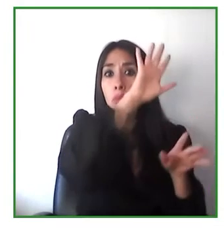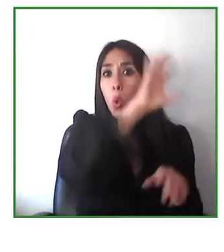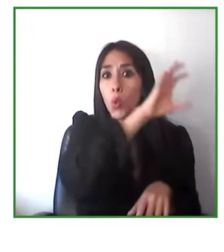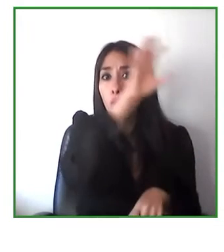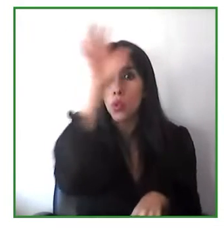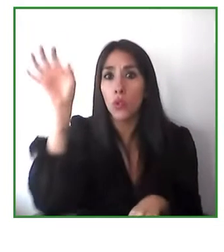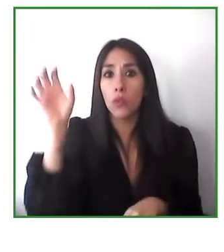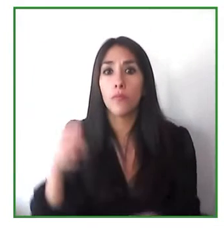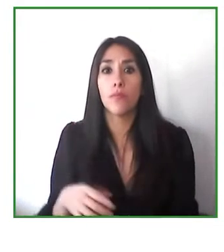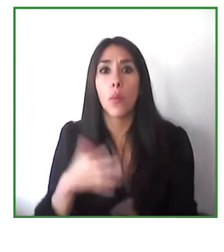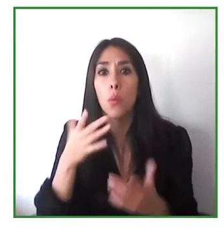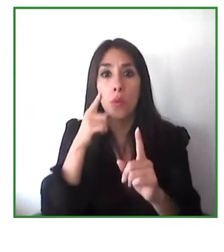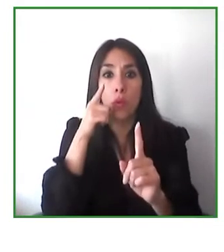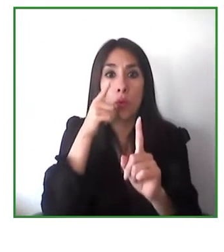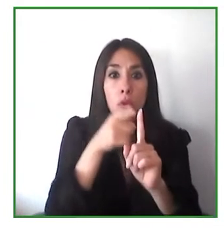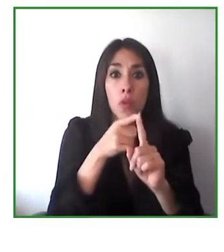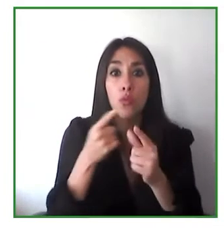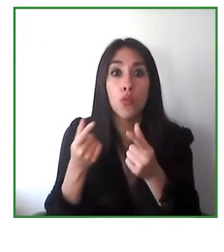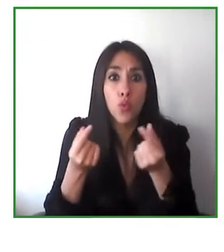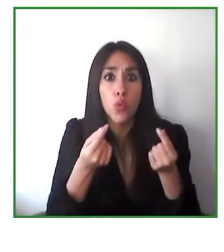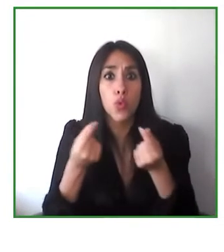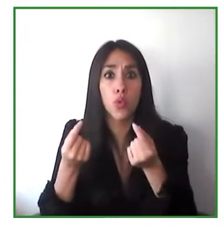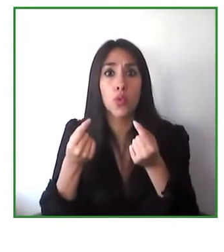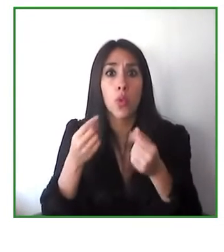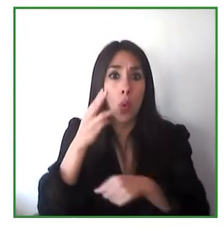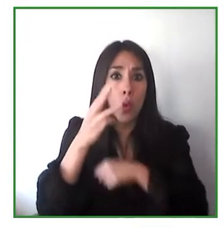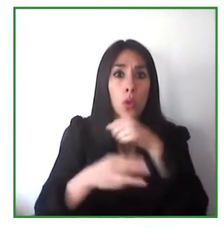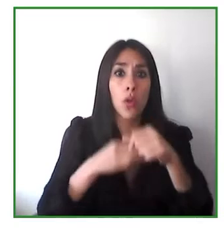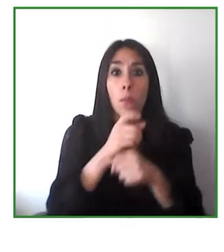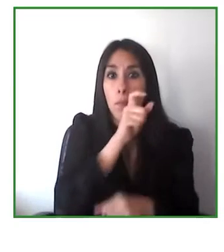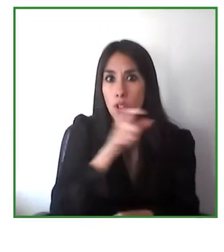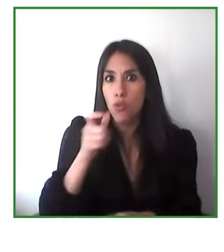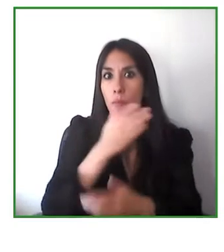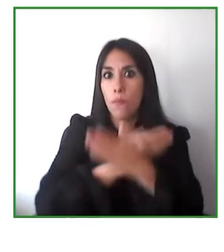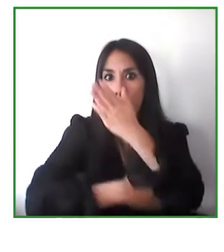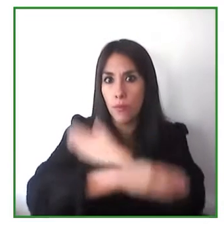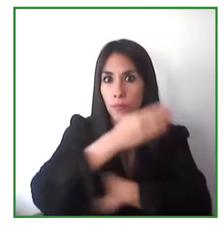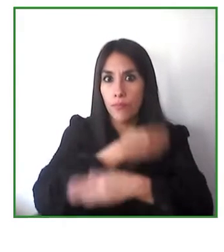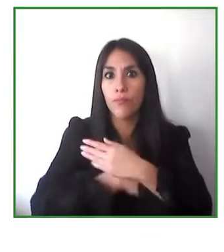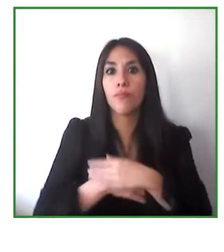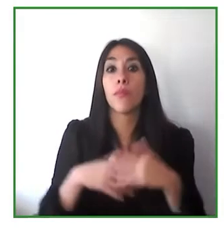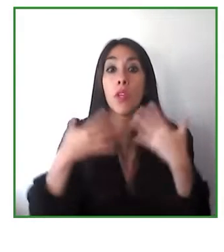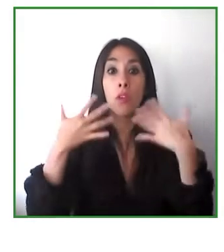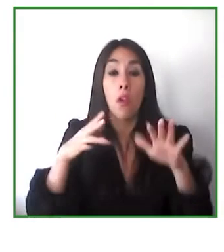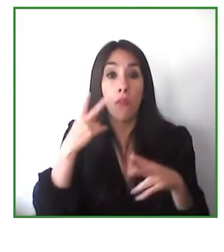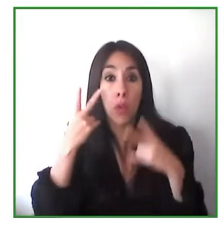make the world for people with disabilities a better place we've seen incredible works